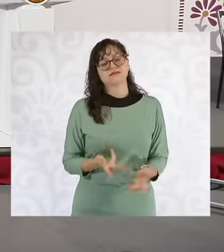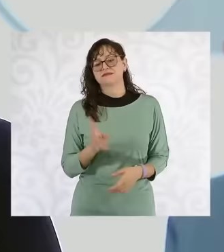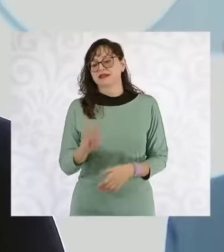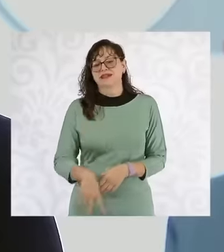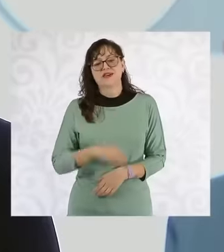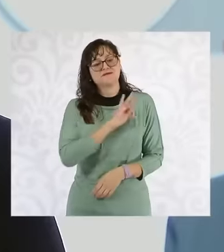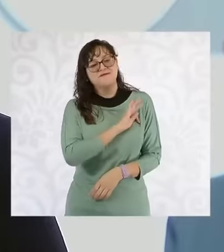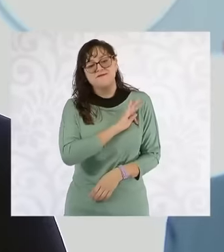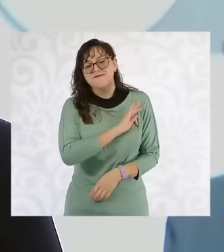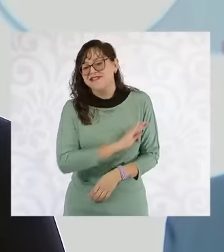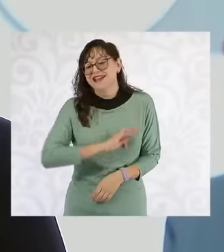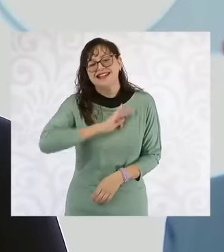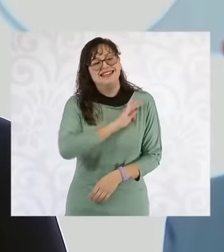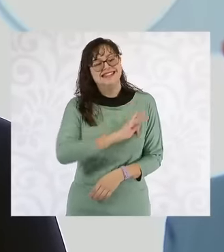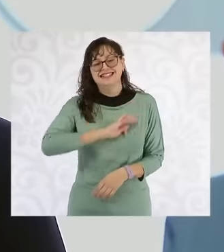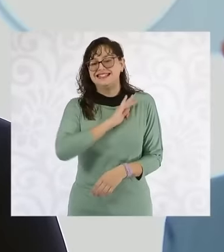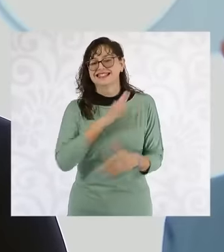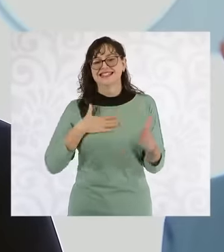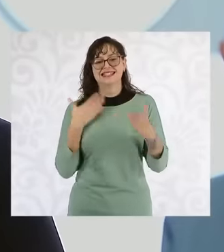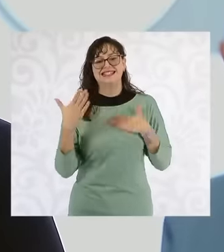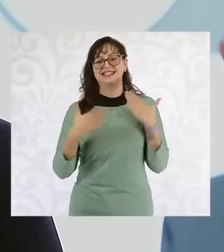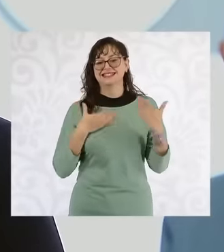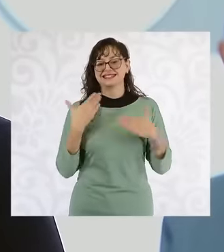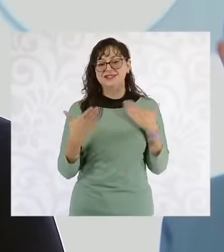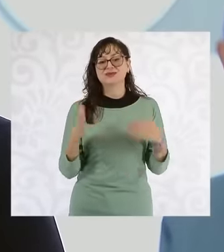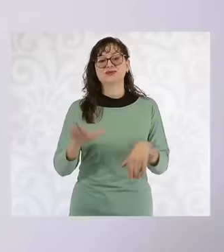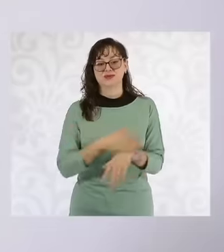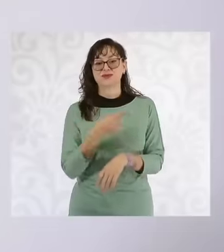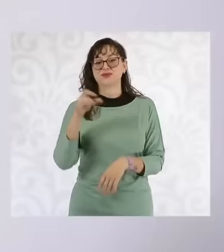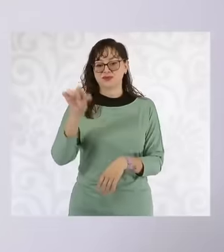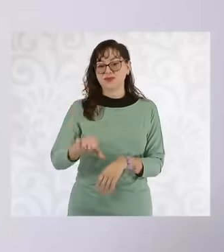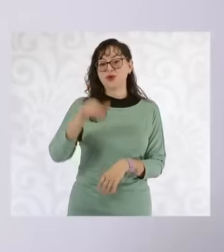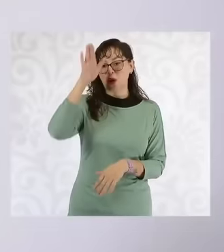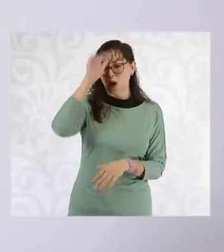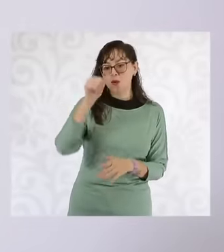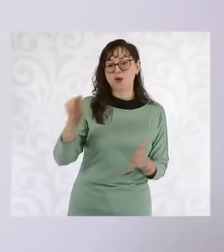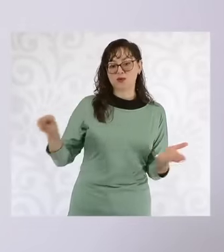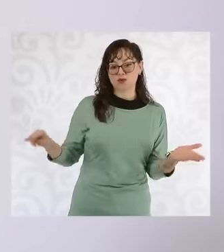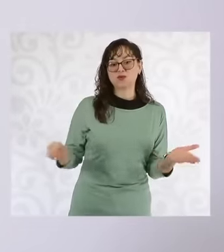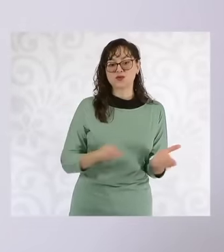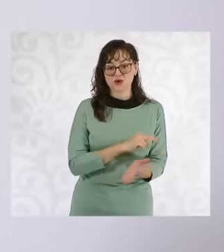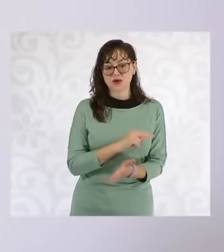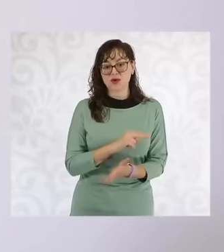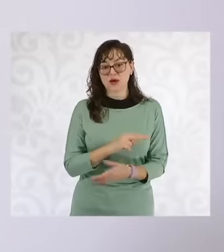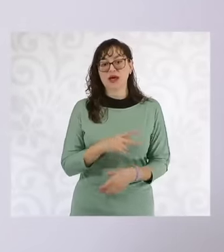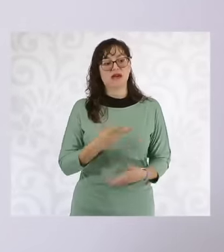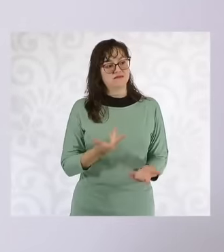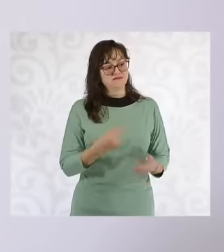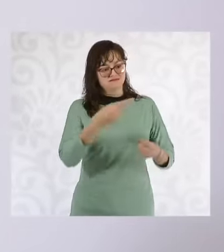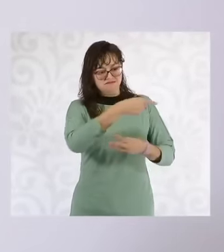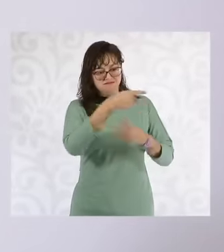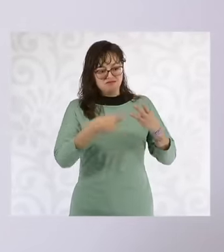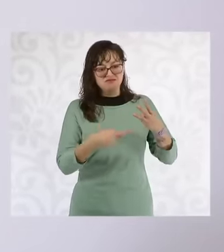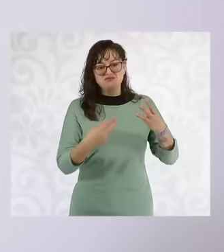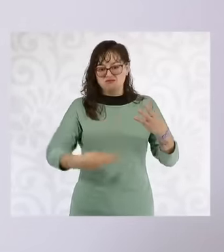today this agreement is signed that returns to the people of Mexico two companies